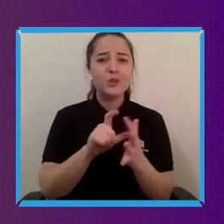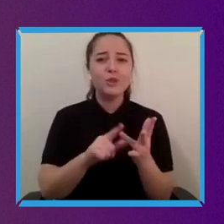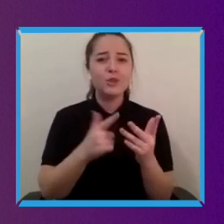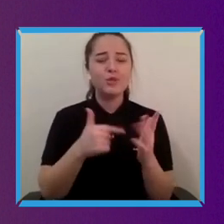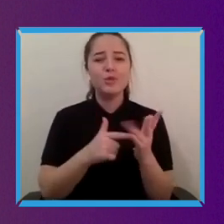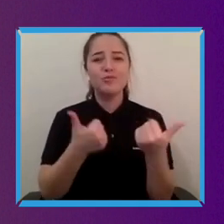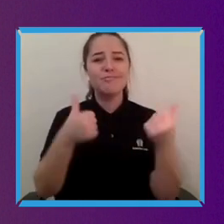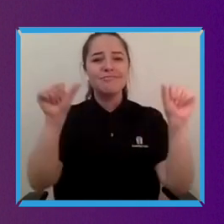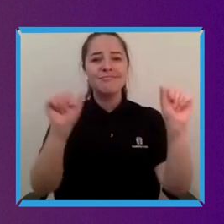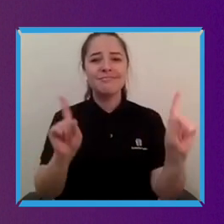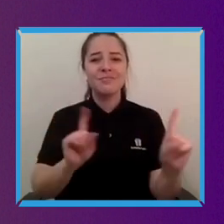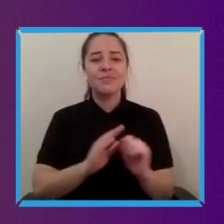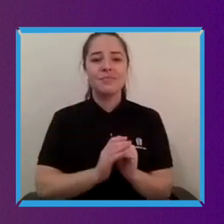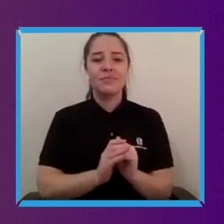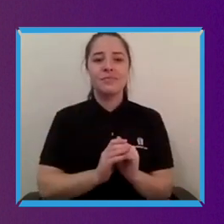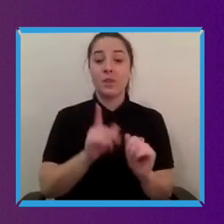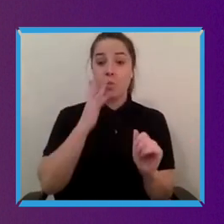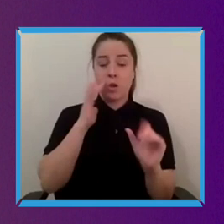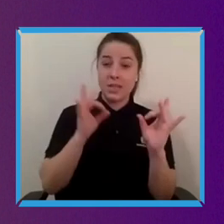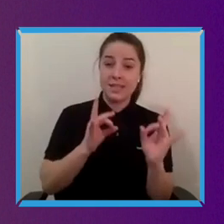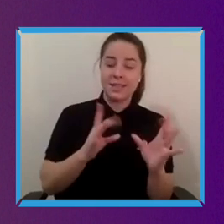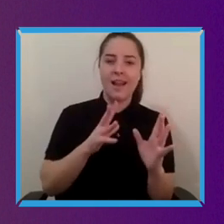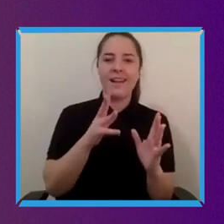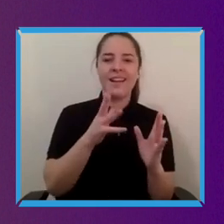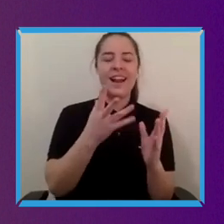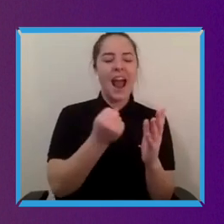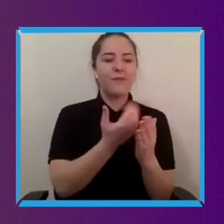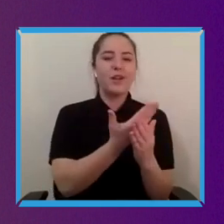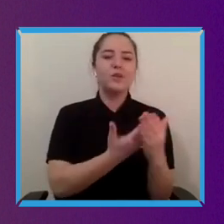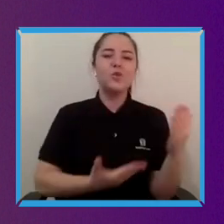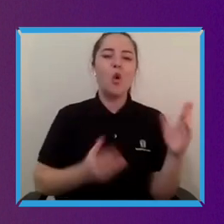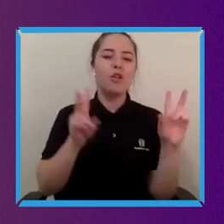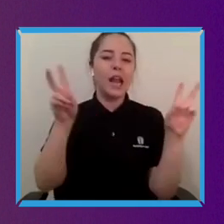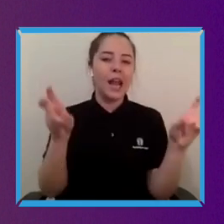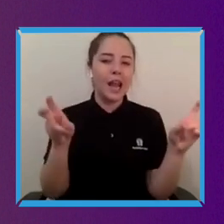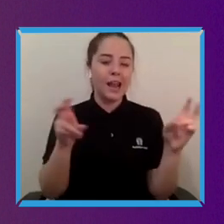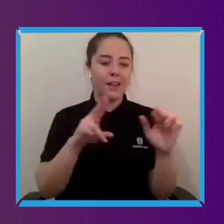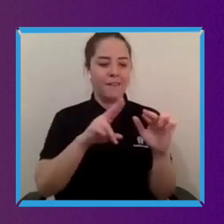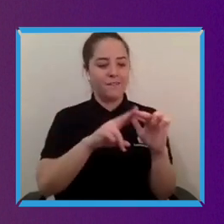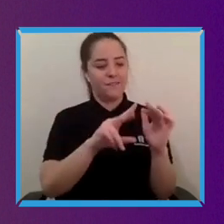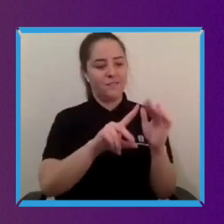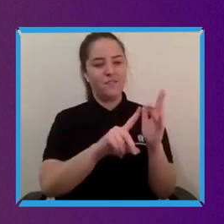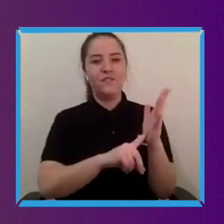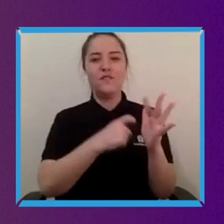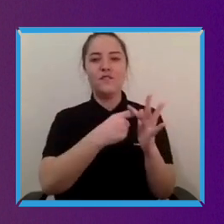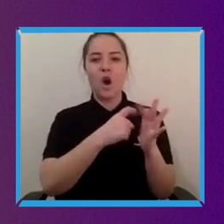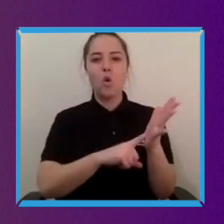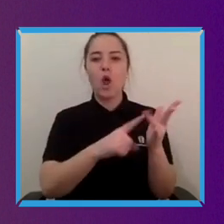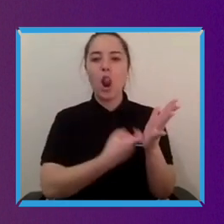in startup folklore there is like a a sort of a maxim in the early days you know do things that don't scale in order to learn what